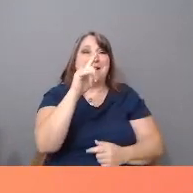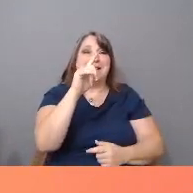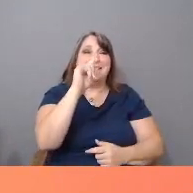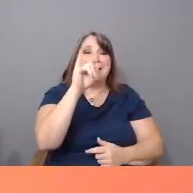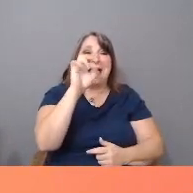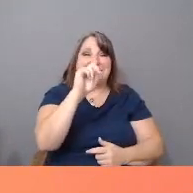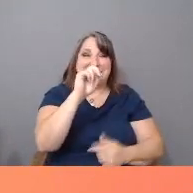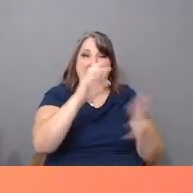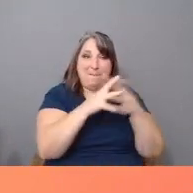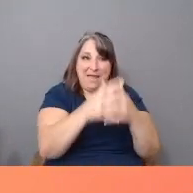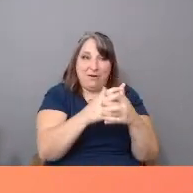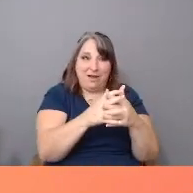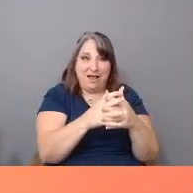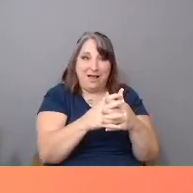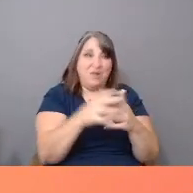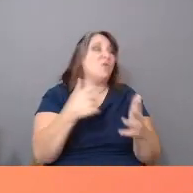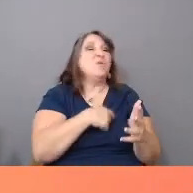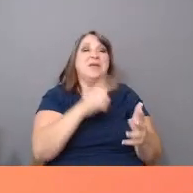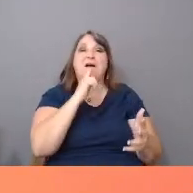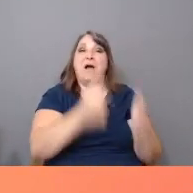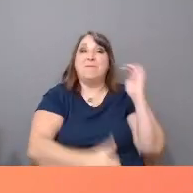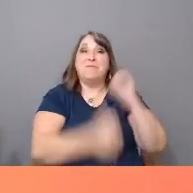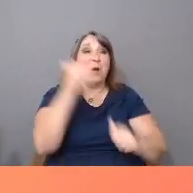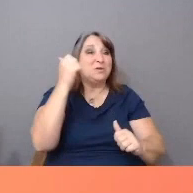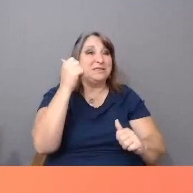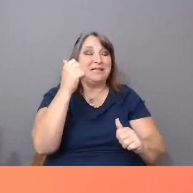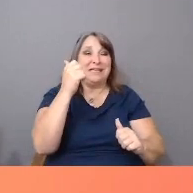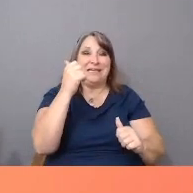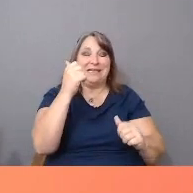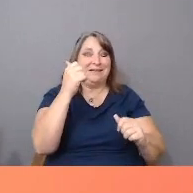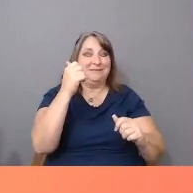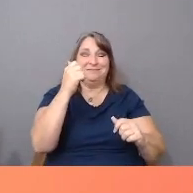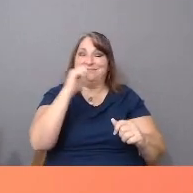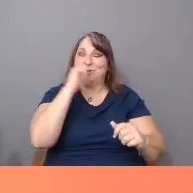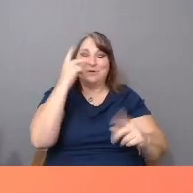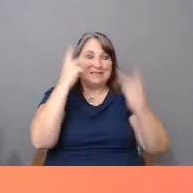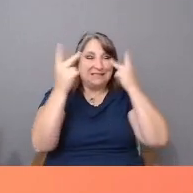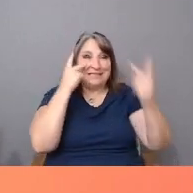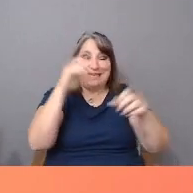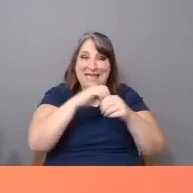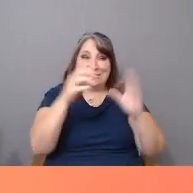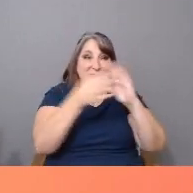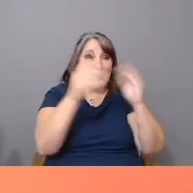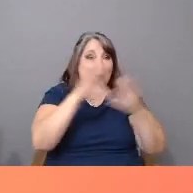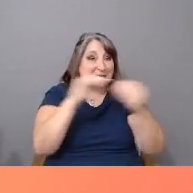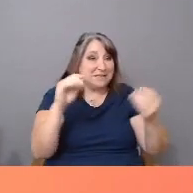We are largely invisible in the media stories, but did you know US Latinx make up 18%